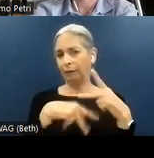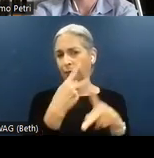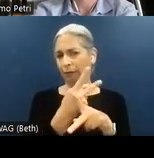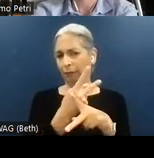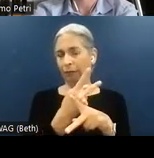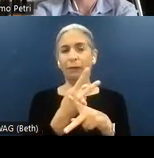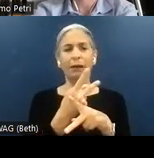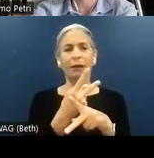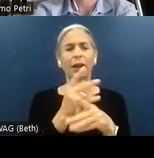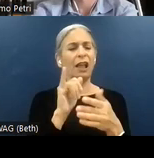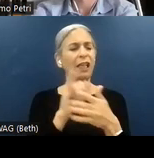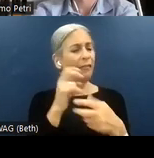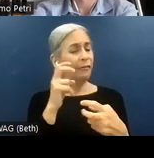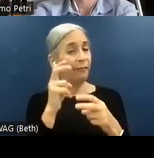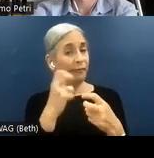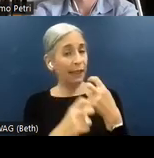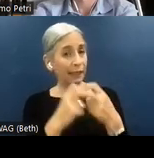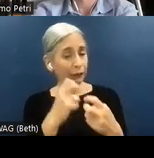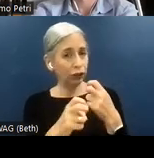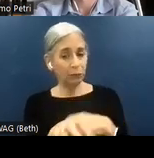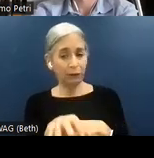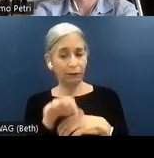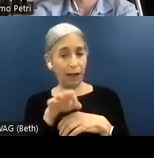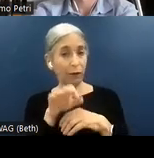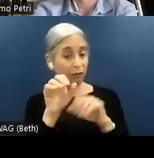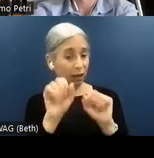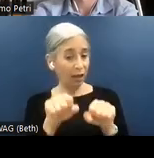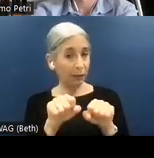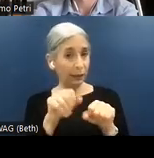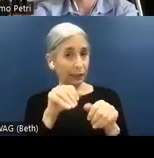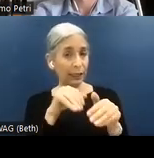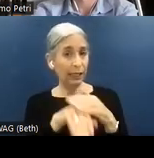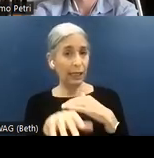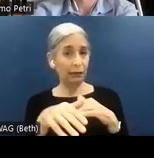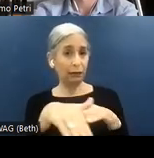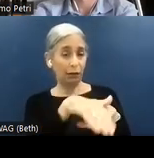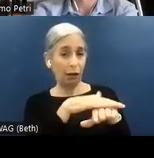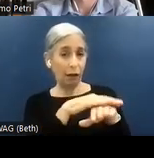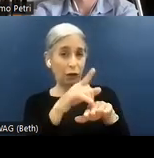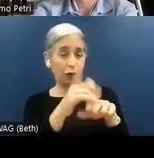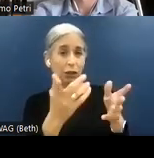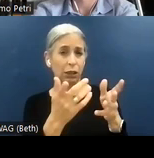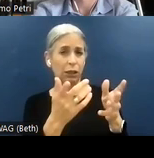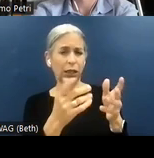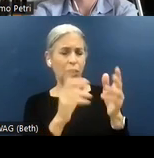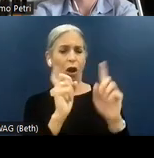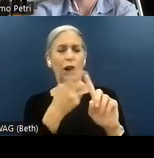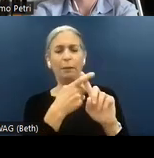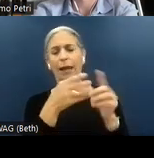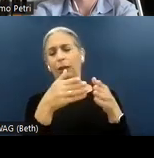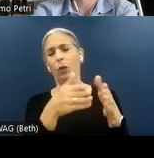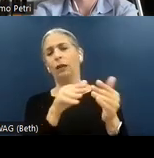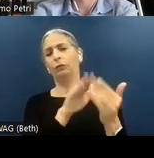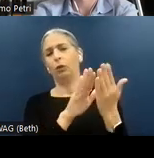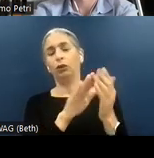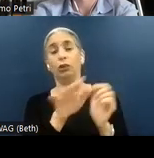issues that can be found and discovered in a fully automated way? Which can be found